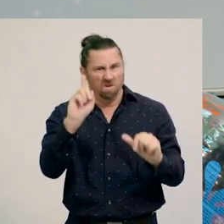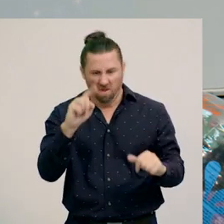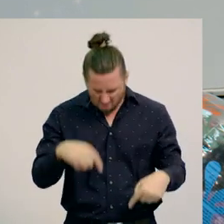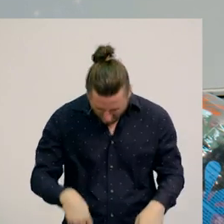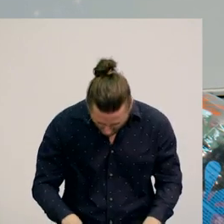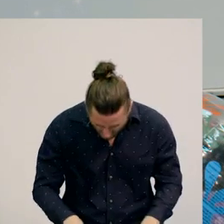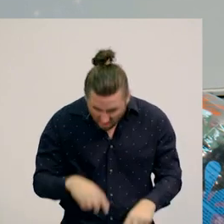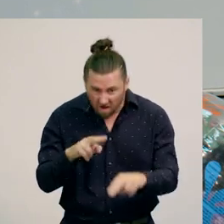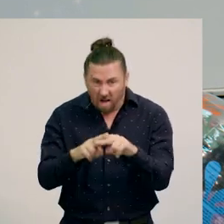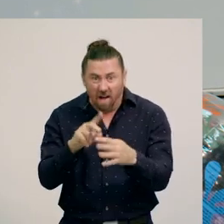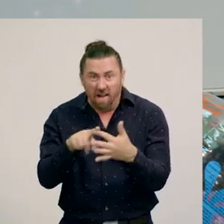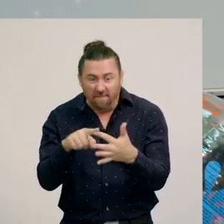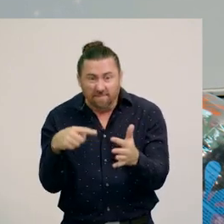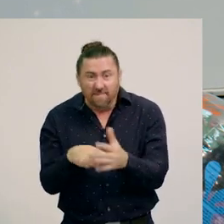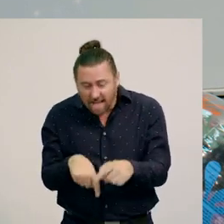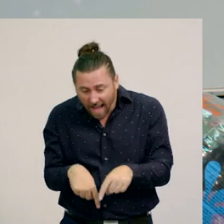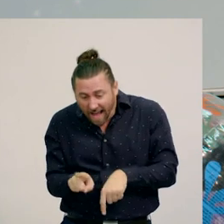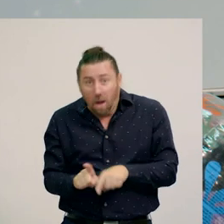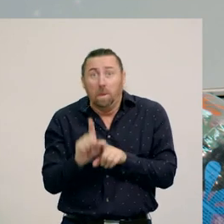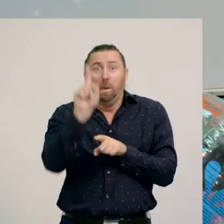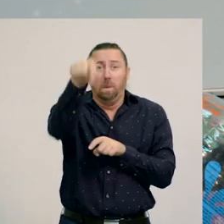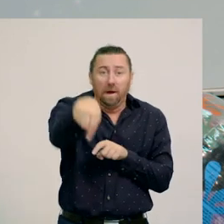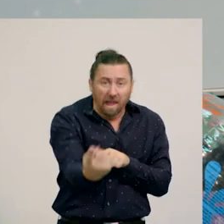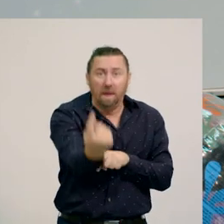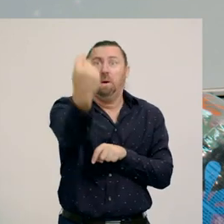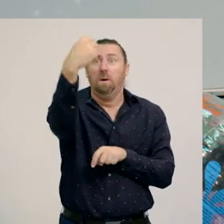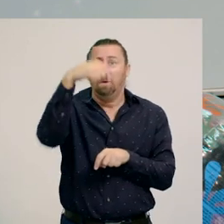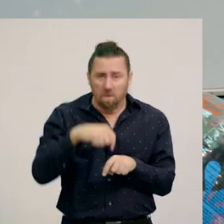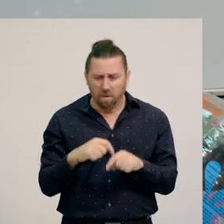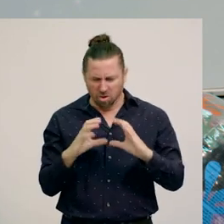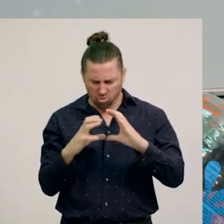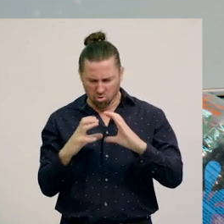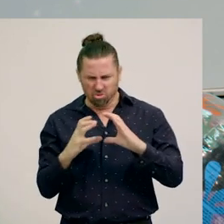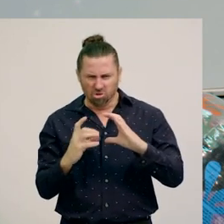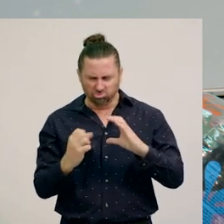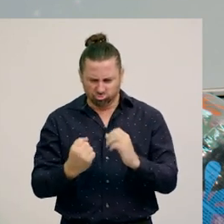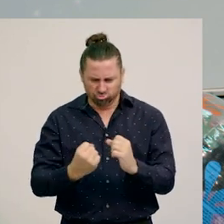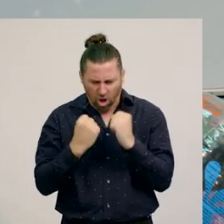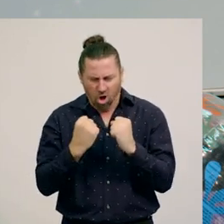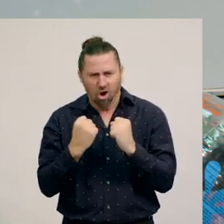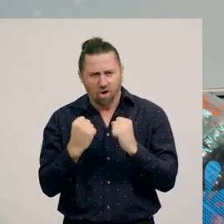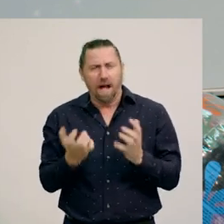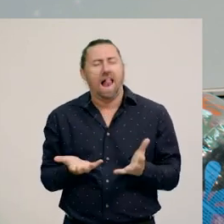Must be pretty hard when you kick that, but it’s nice and light and very strong.